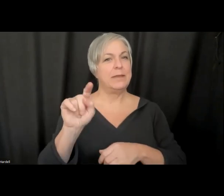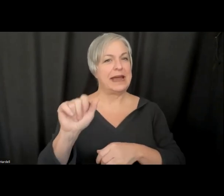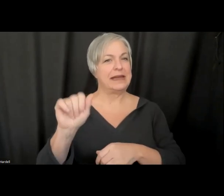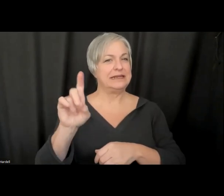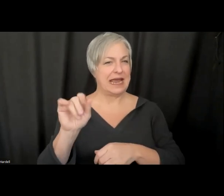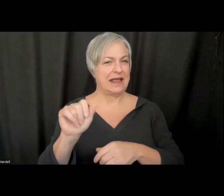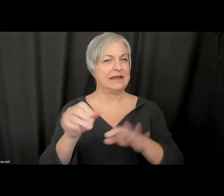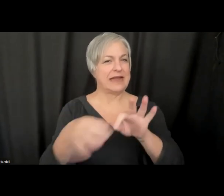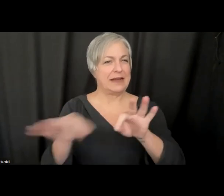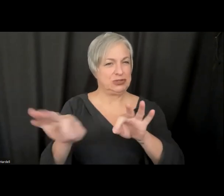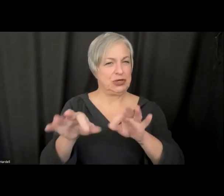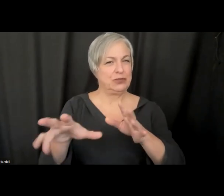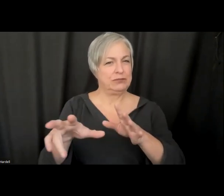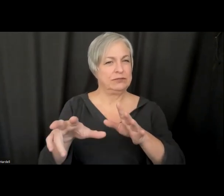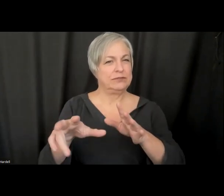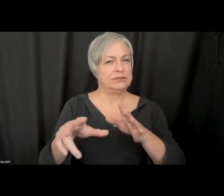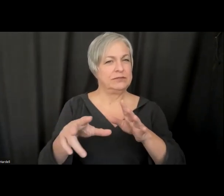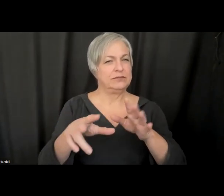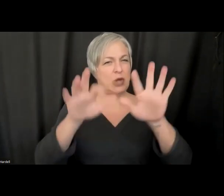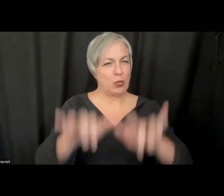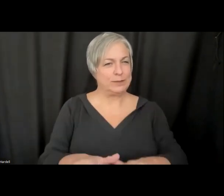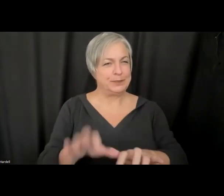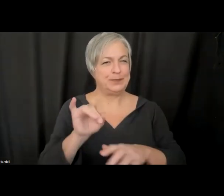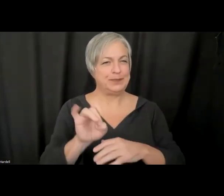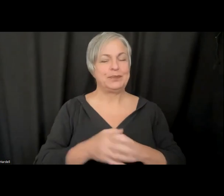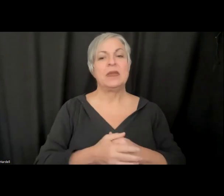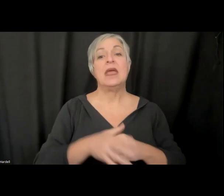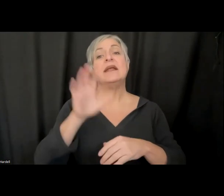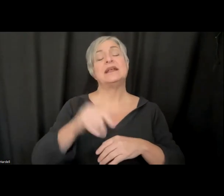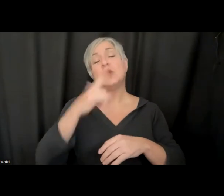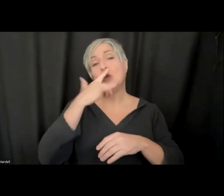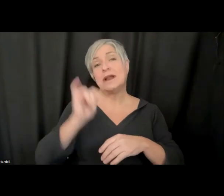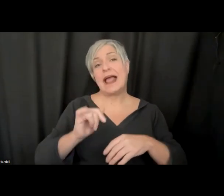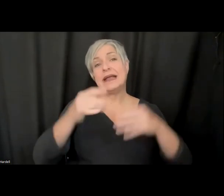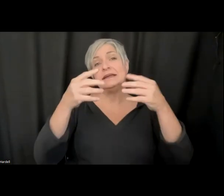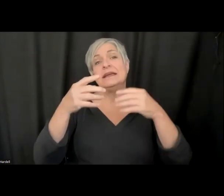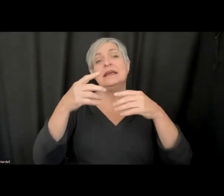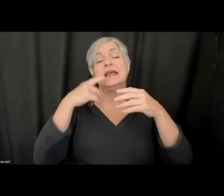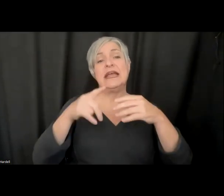That is what the process looks like today if you were to come to a captioning vendor, and I think there are a couple of